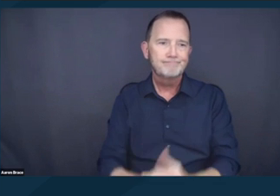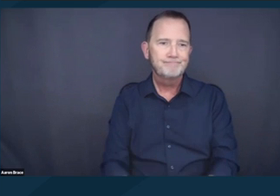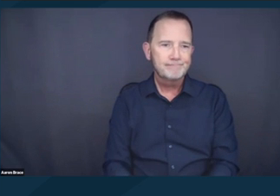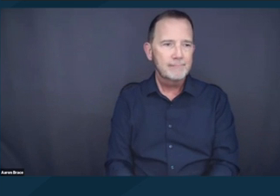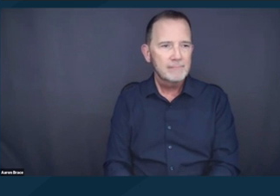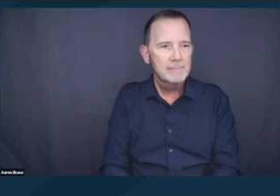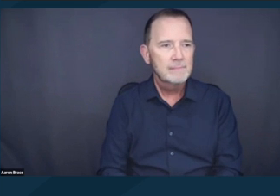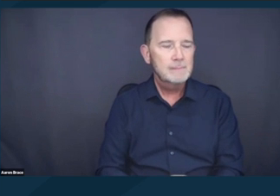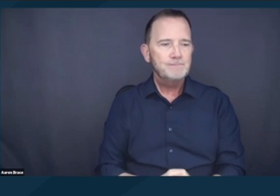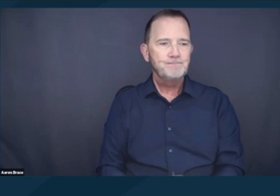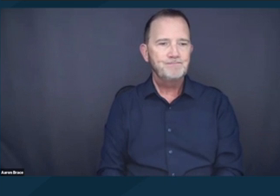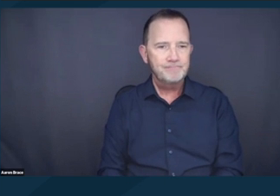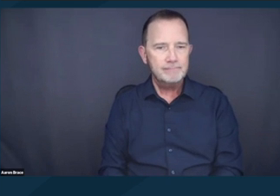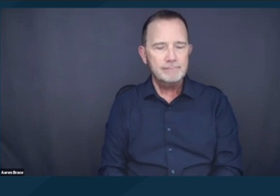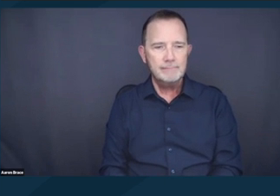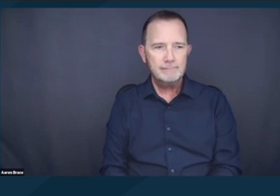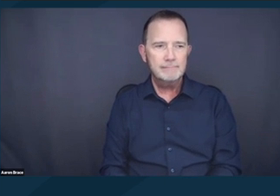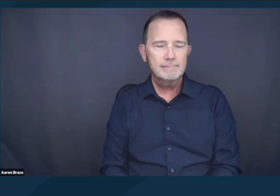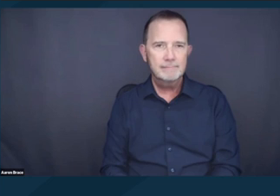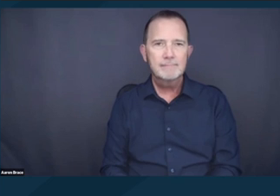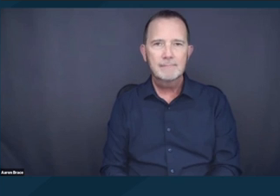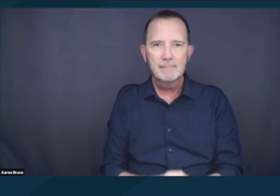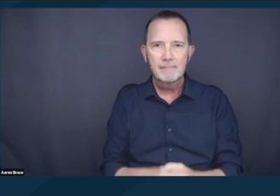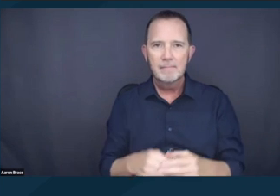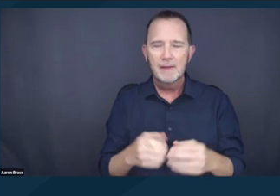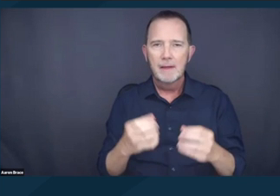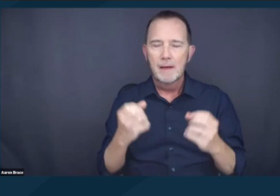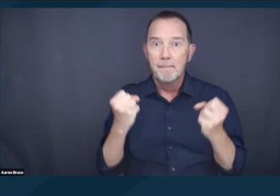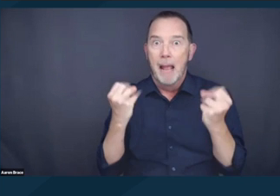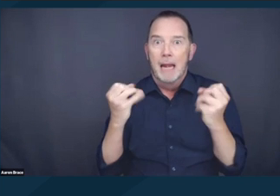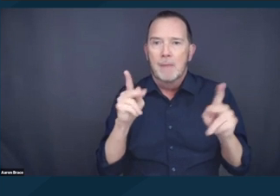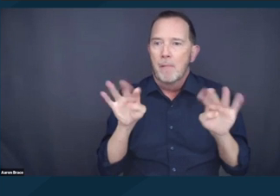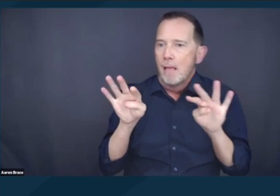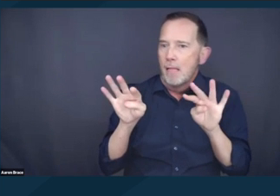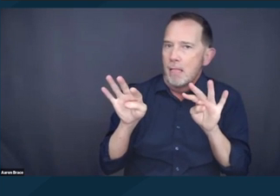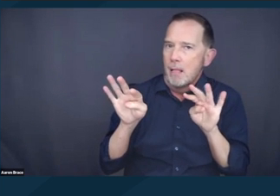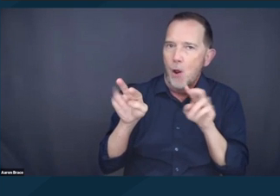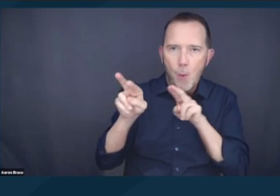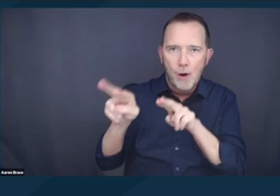The case garnered enormous attention. I'm sure that many of you on this webinar